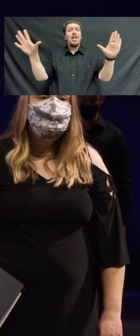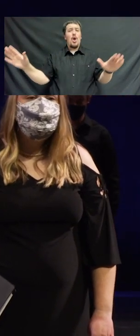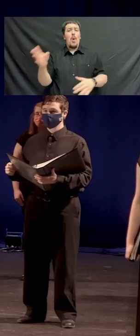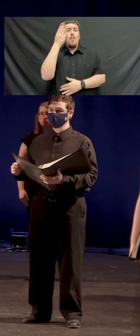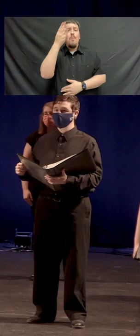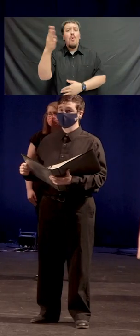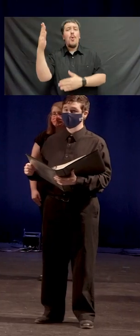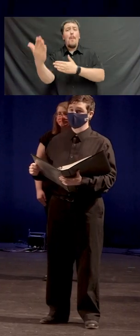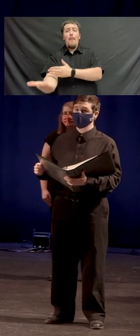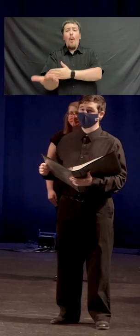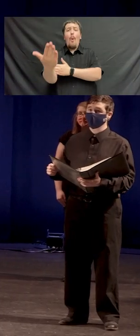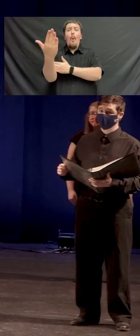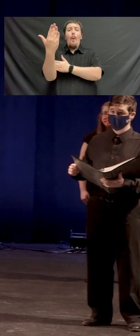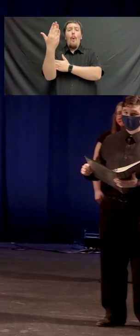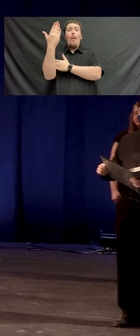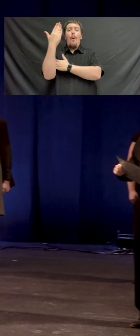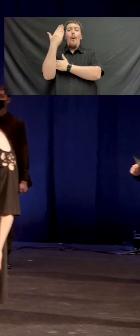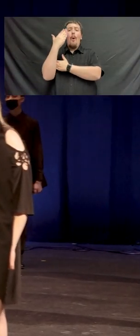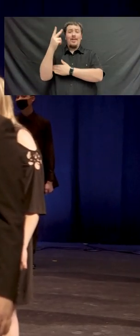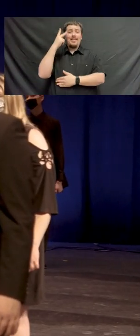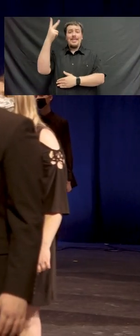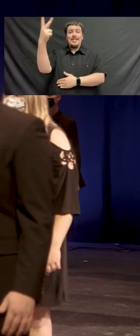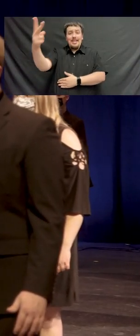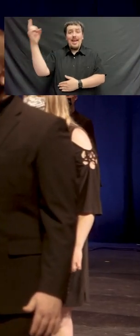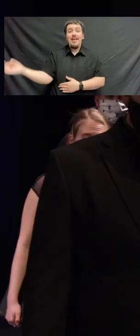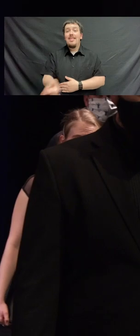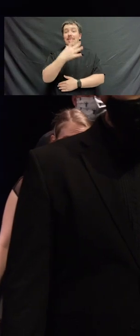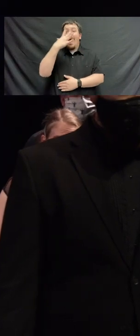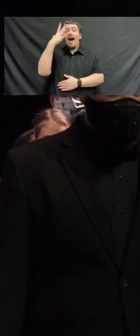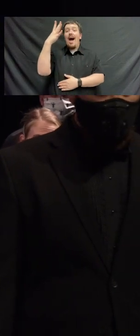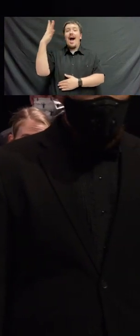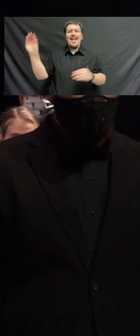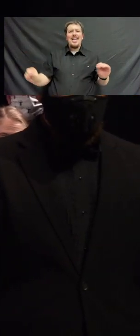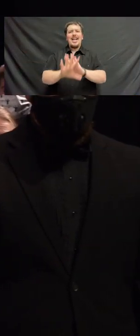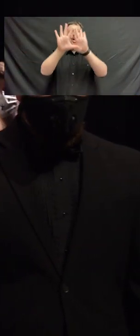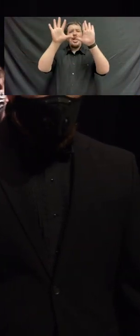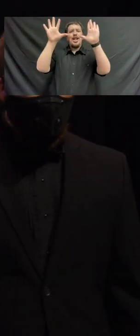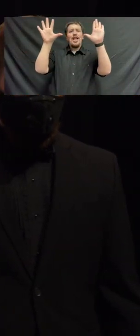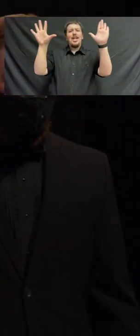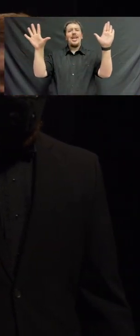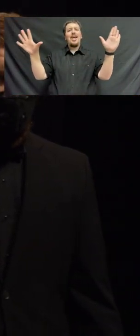See the light